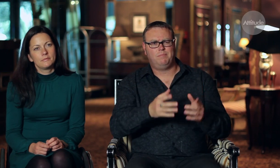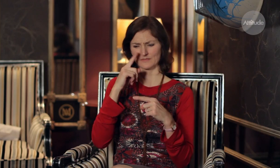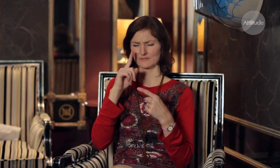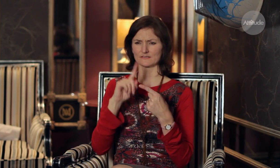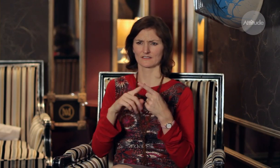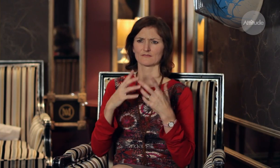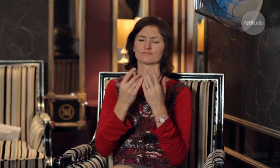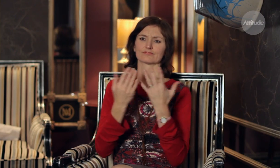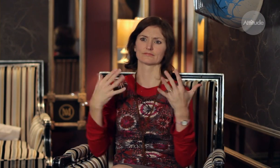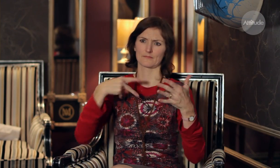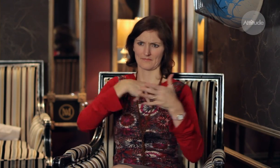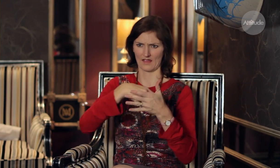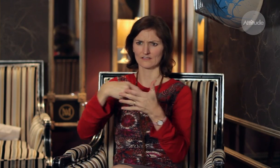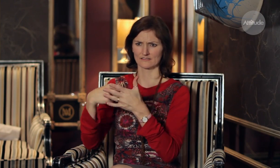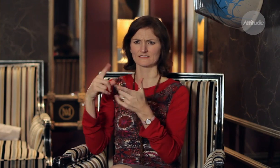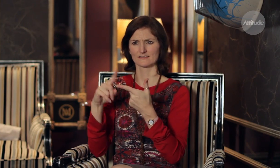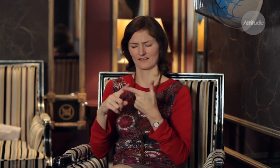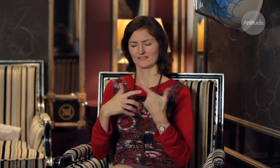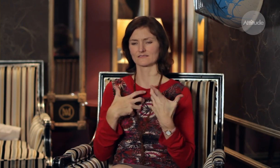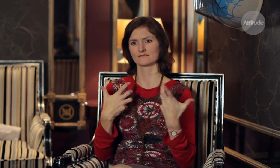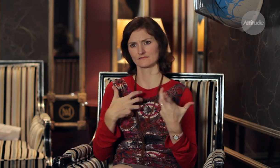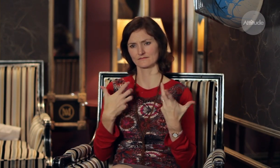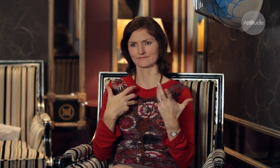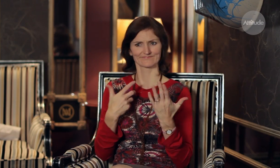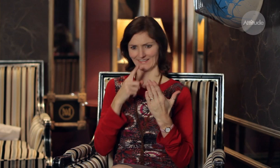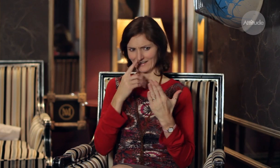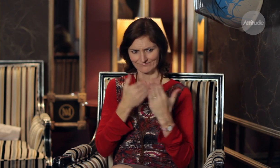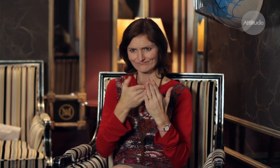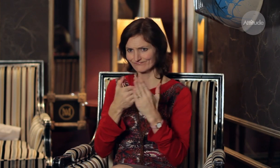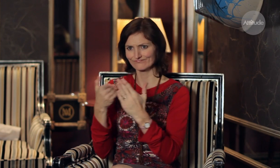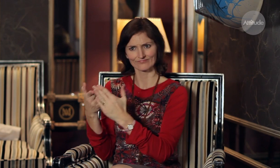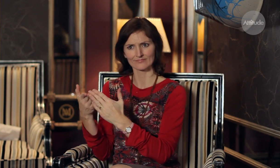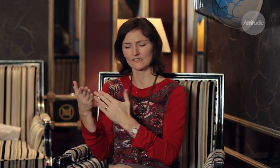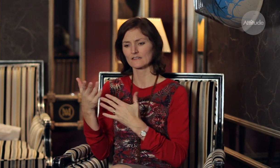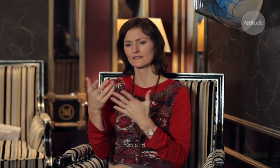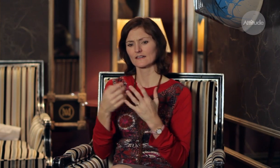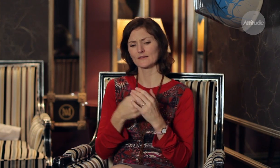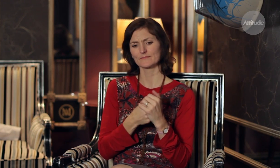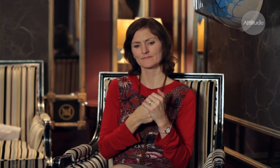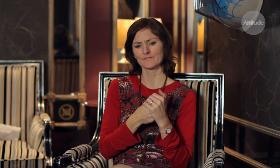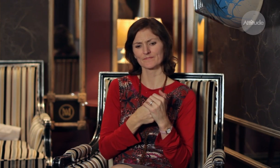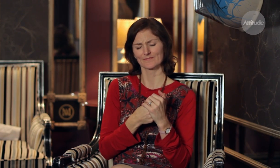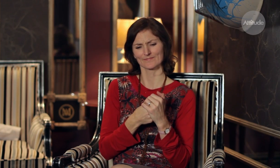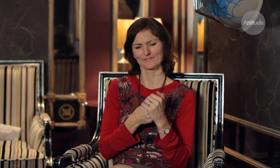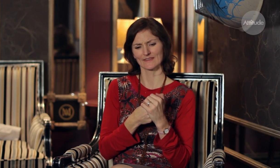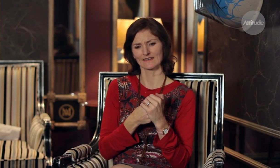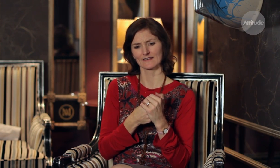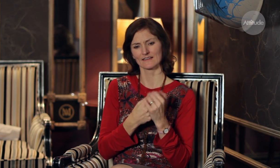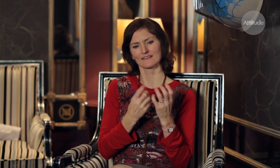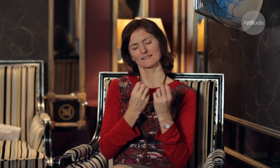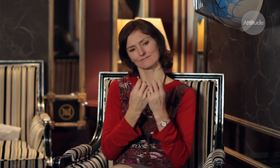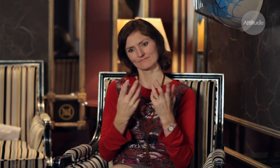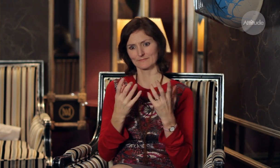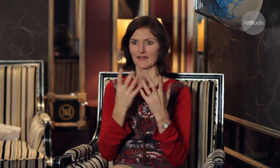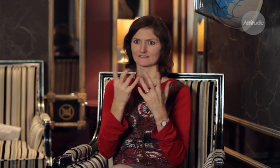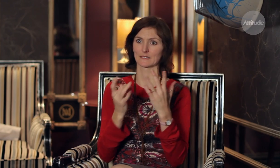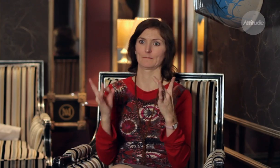There are still many barriers experienced by the Deaf community, areas that they can’t